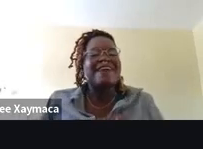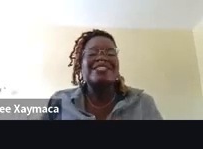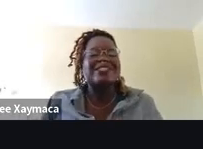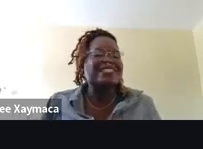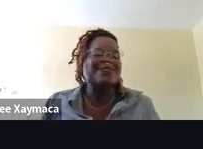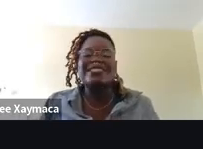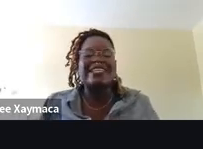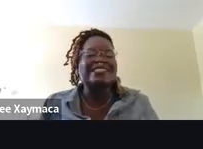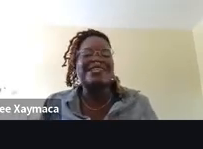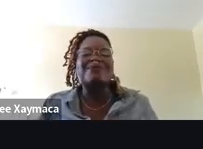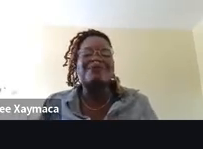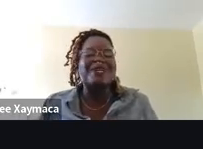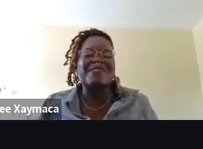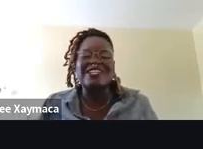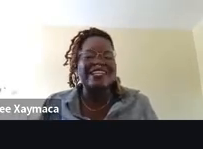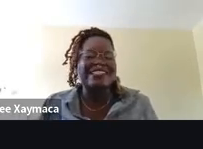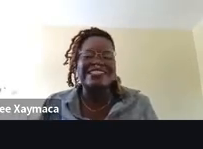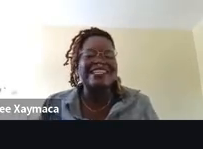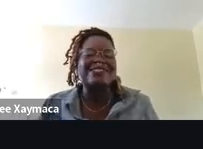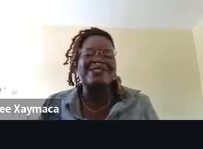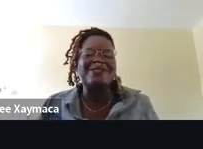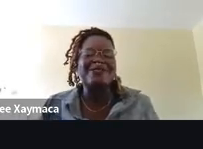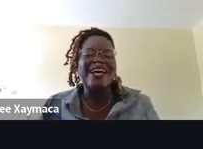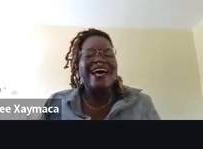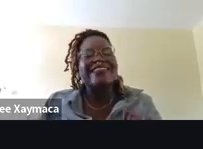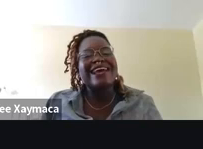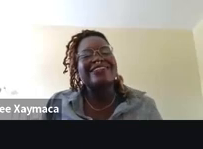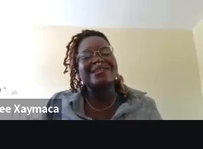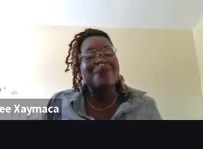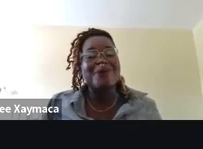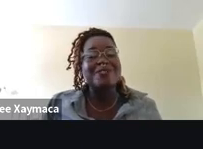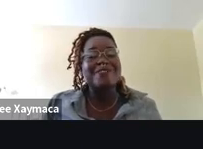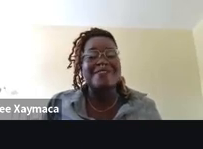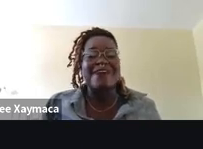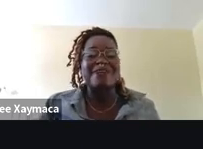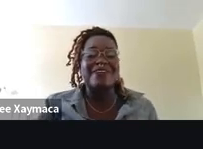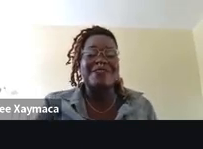Find your sequins and gems wherever your legacy takes you and thank us in pose for the fabric